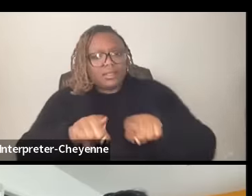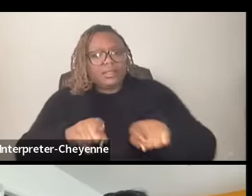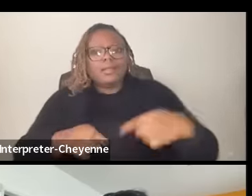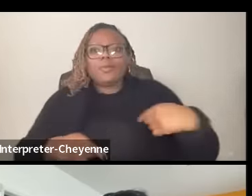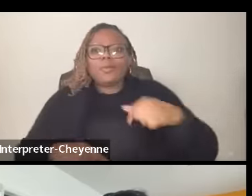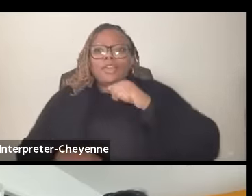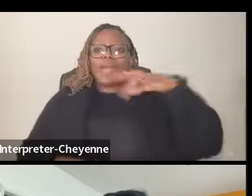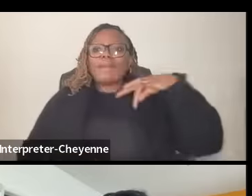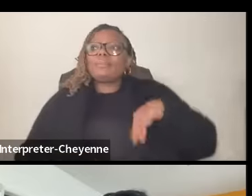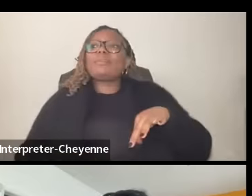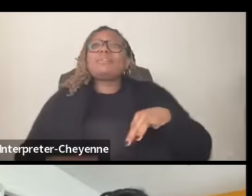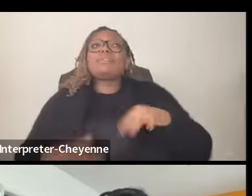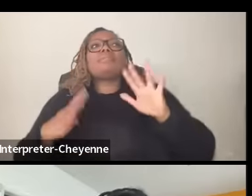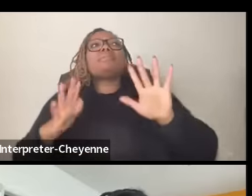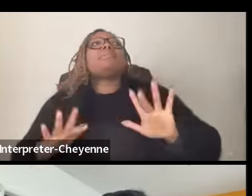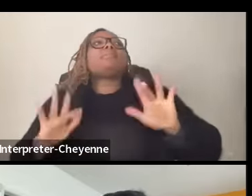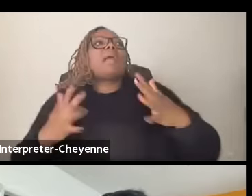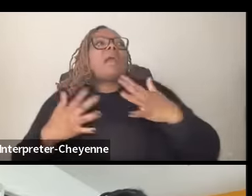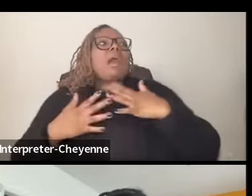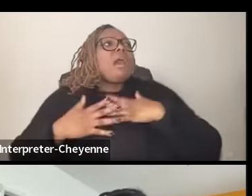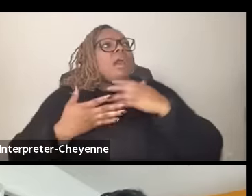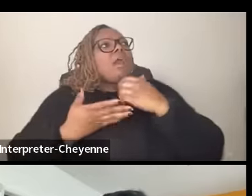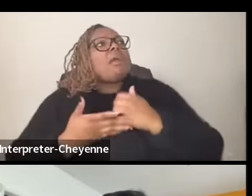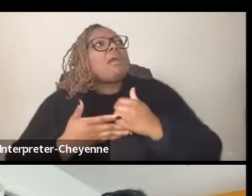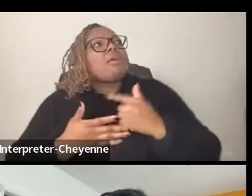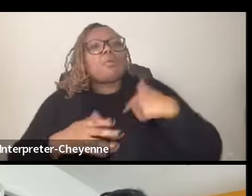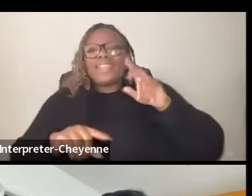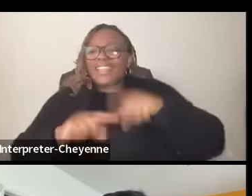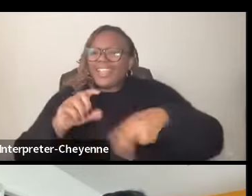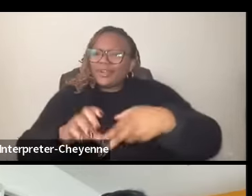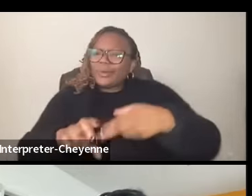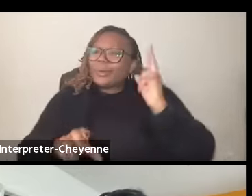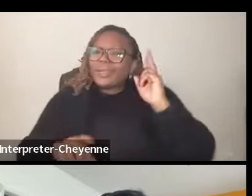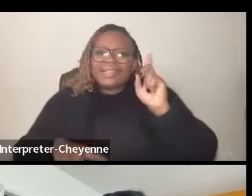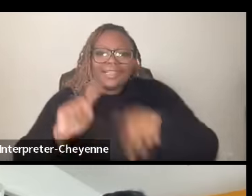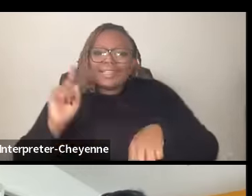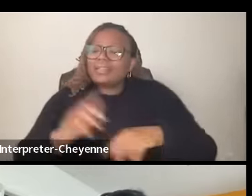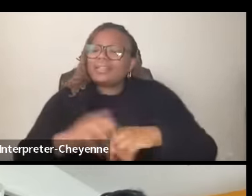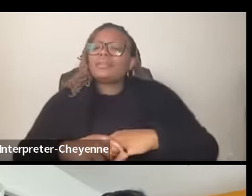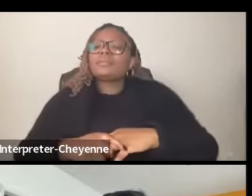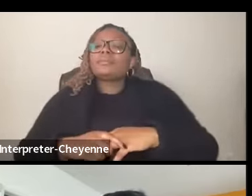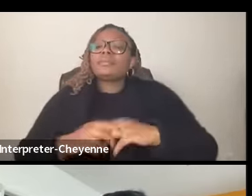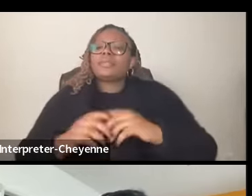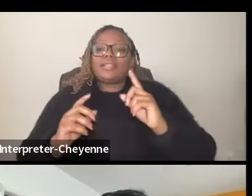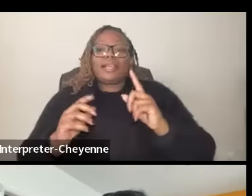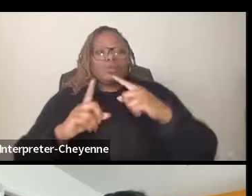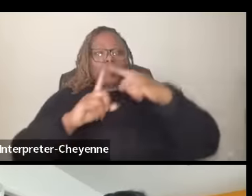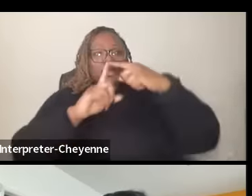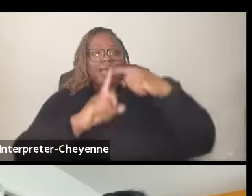Despair we don't have the luxury of quitting um so that's where the optimism of the will